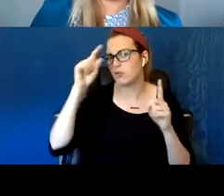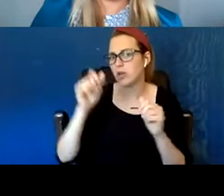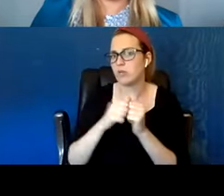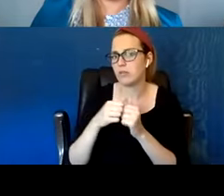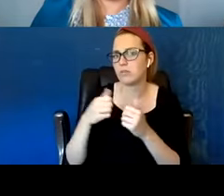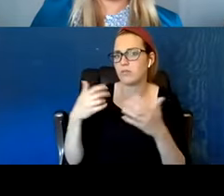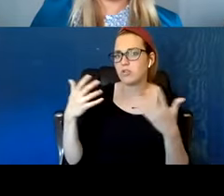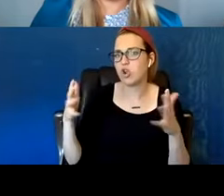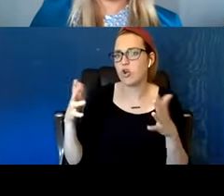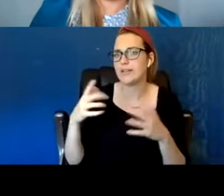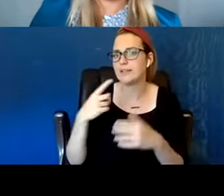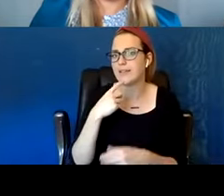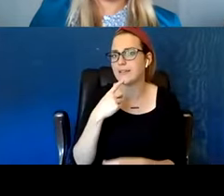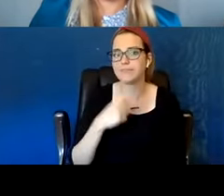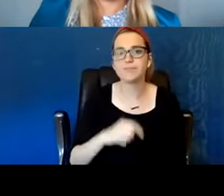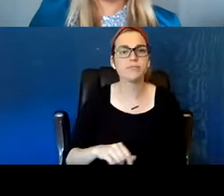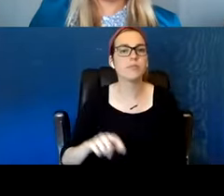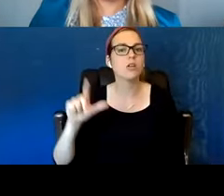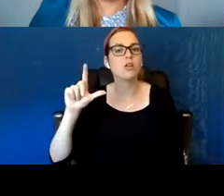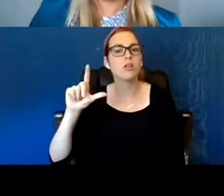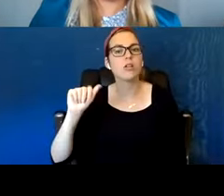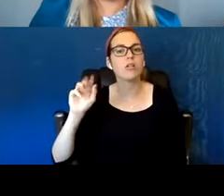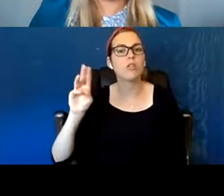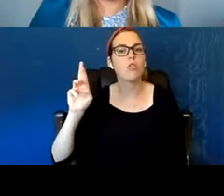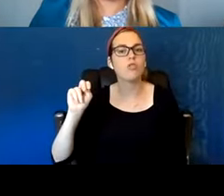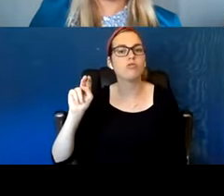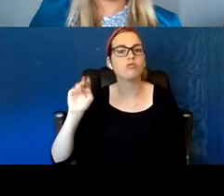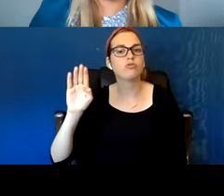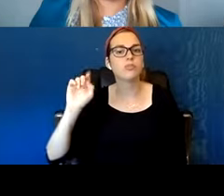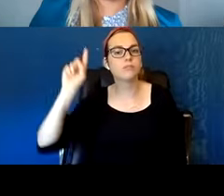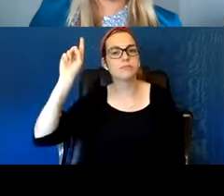I would only add that take care of you